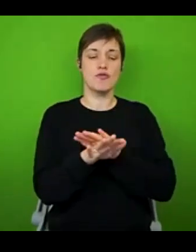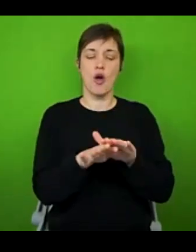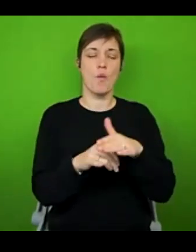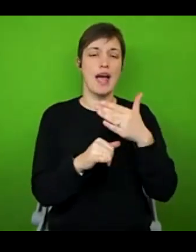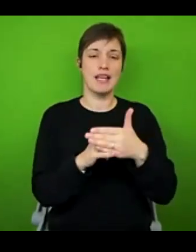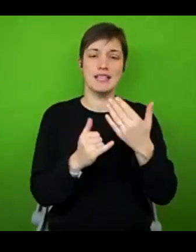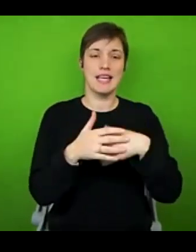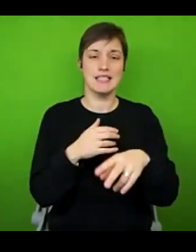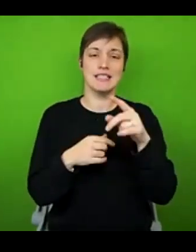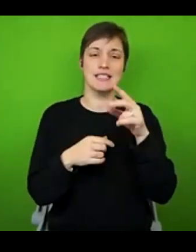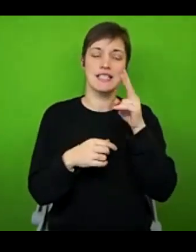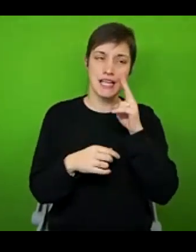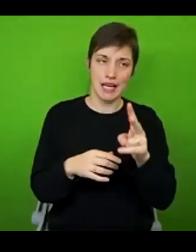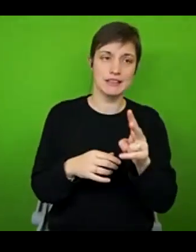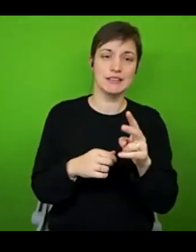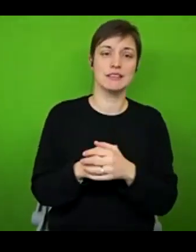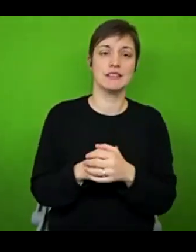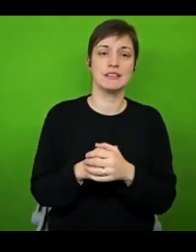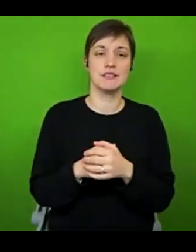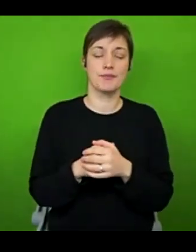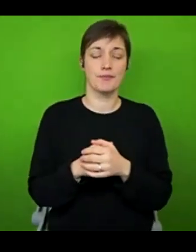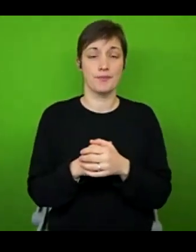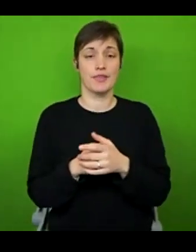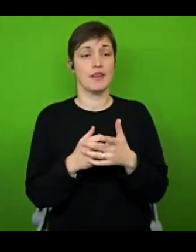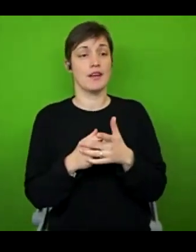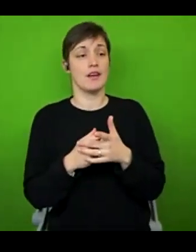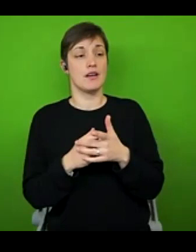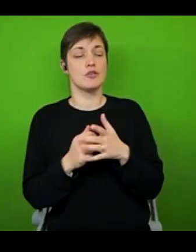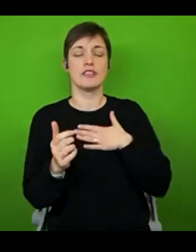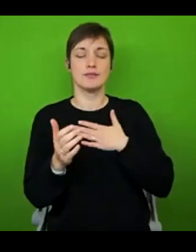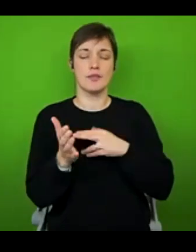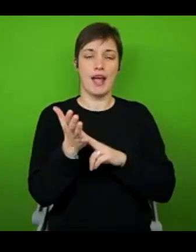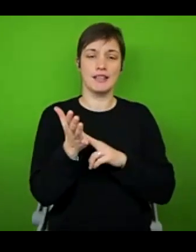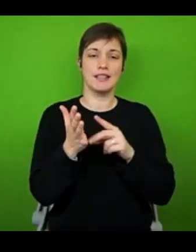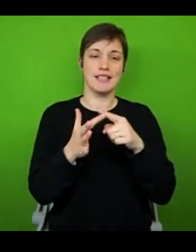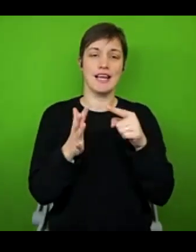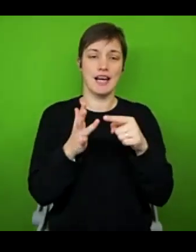some great disabled influencers. And by following them, you often find access to a load of other great people